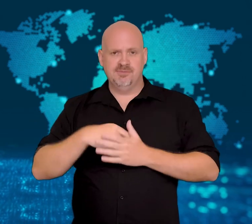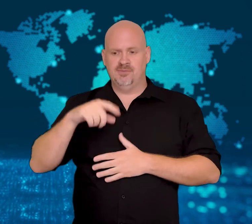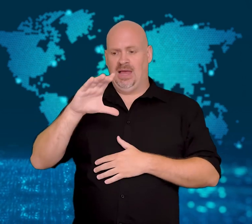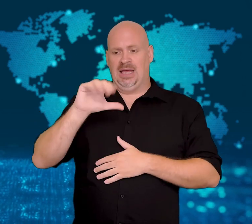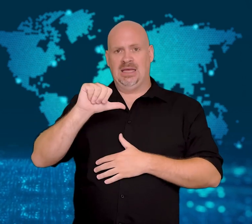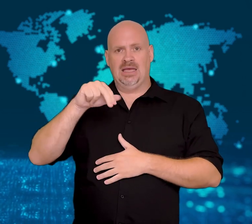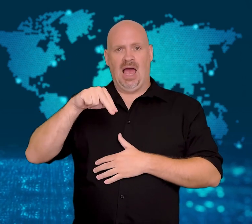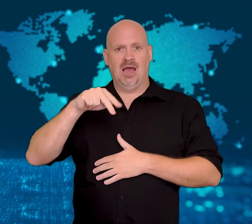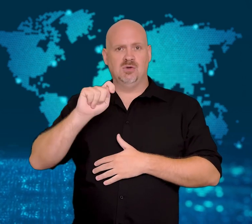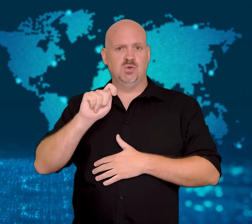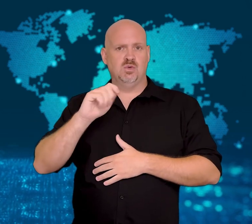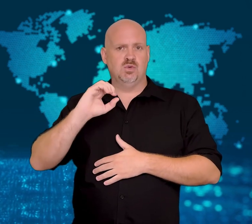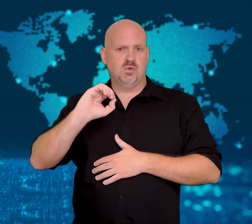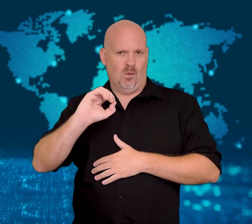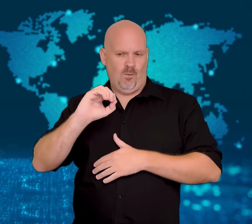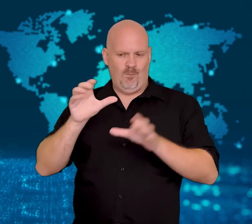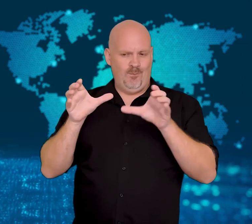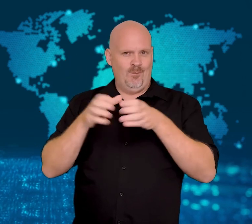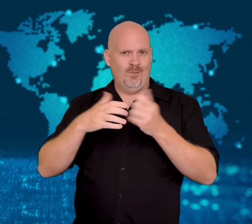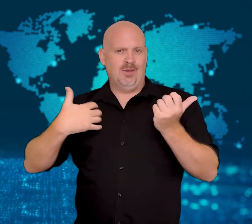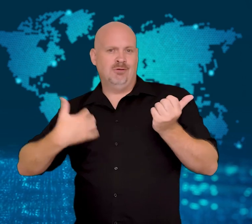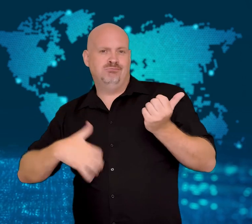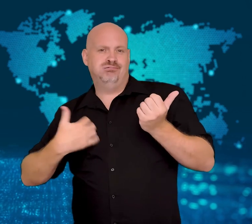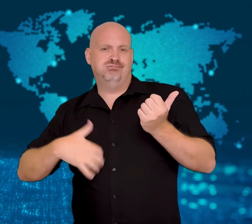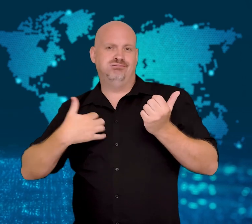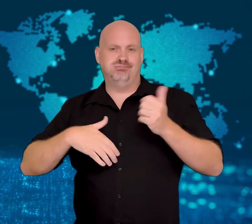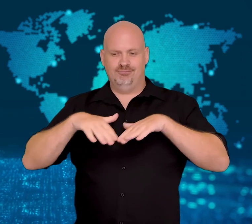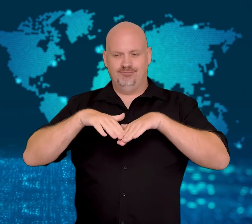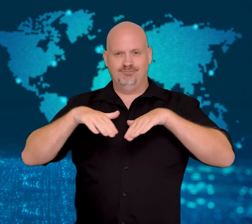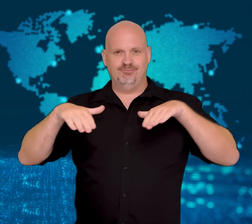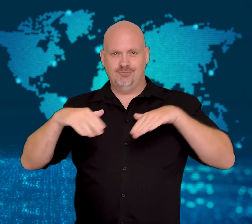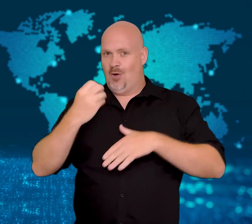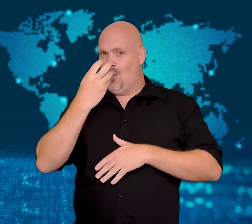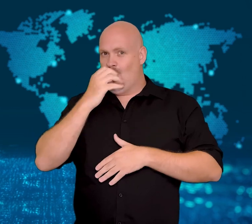on stage at the Hong Kong Coliseum.